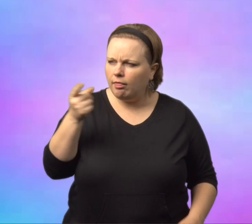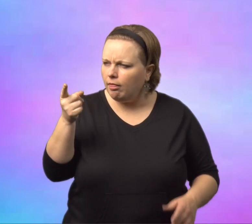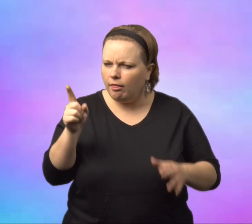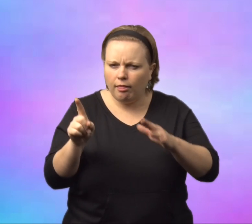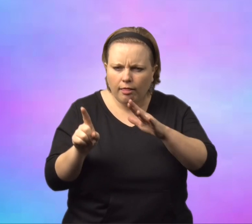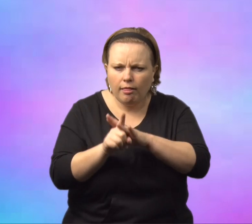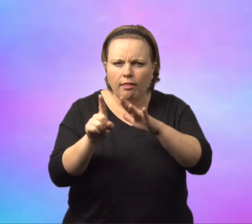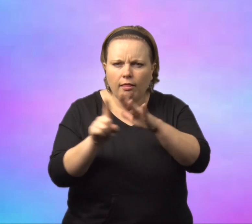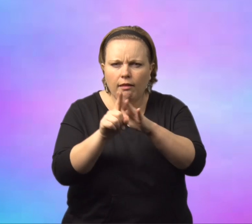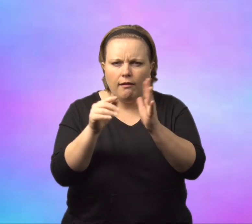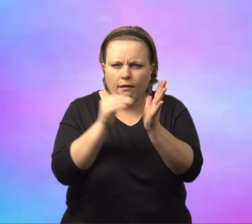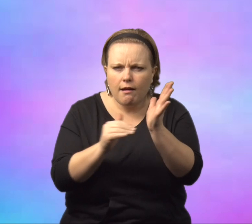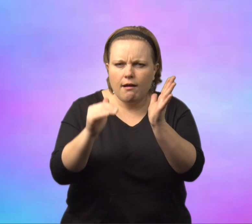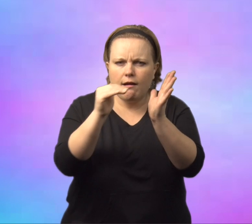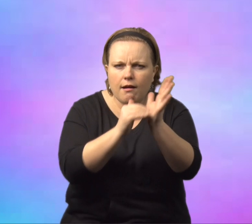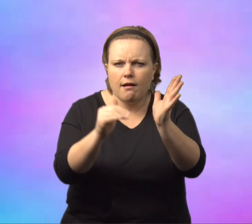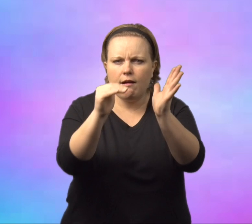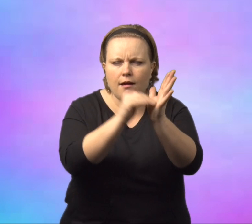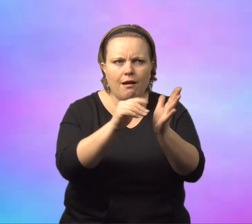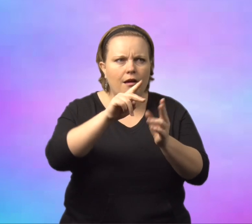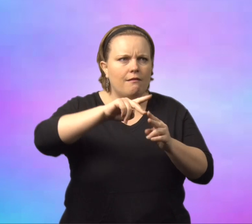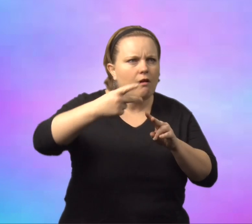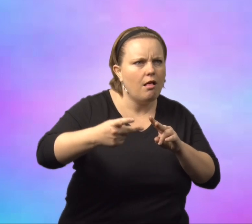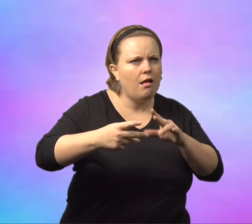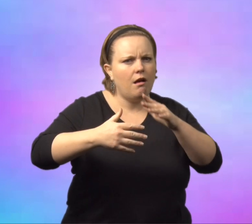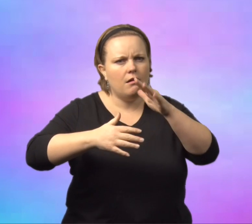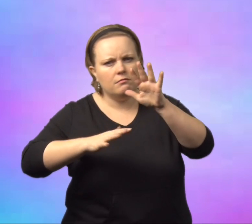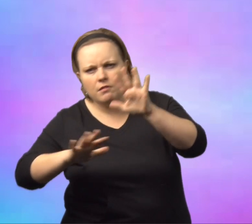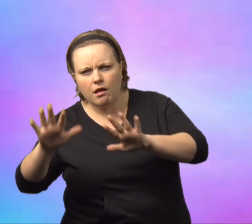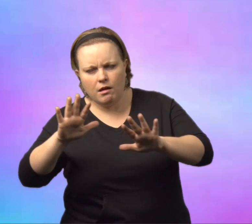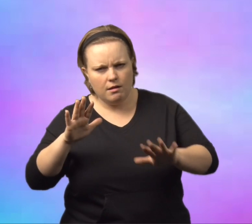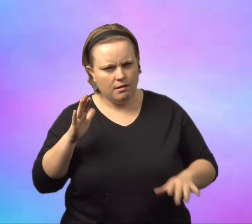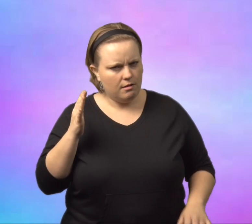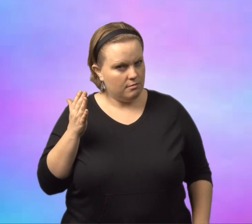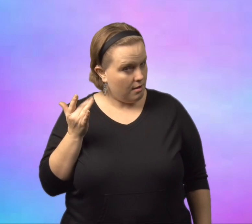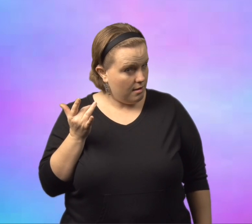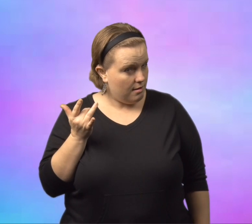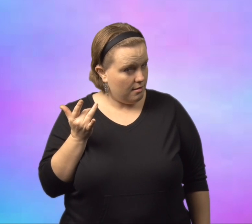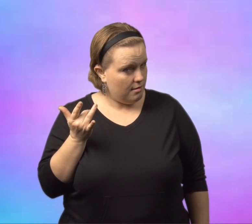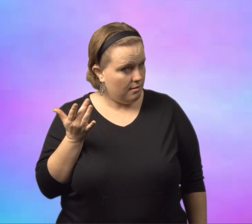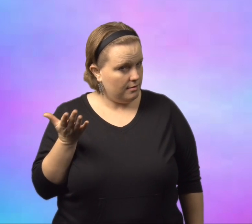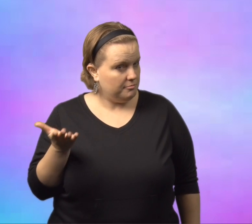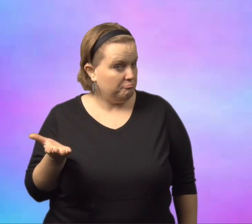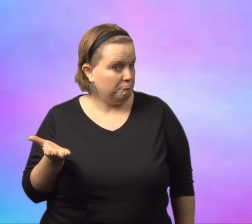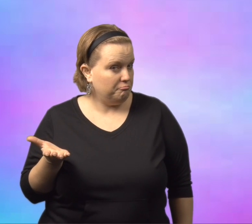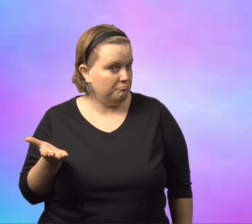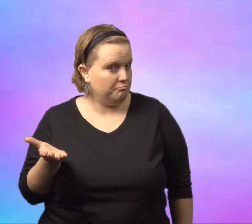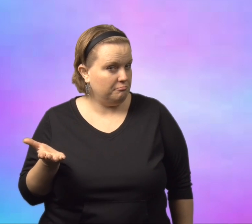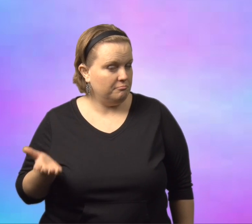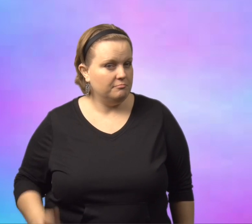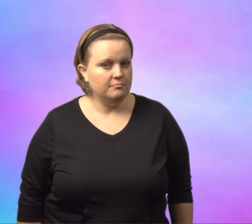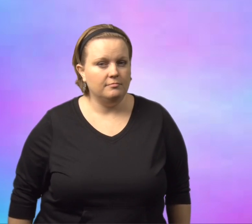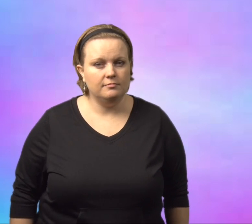I'm curious. Why does that reference show up so frequently? To stumble, to fall? What do you think?